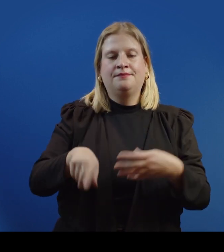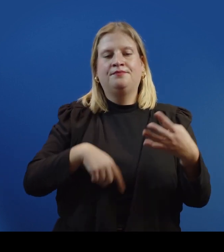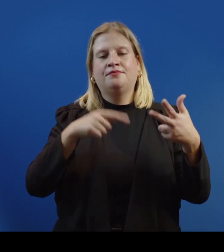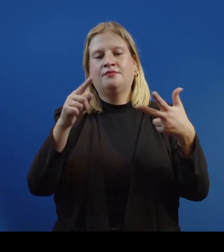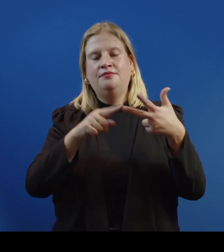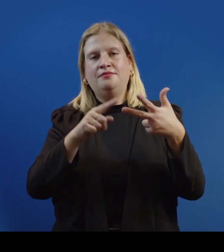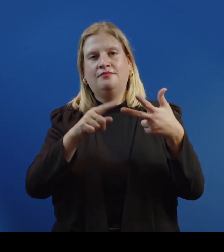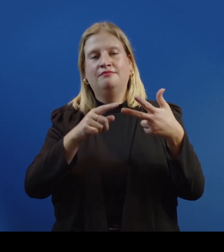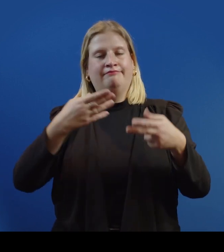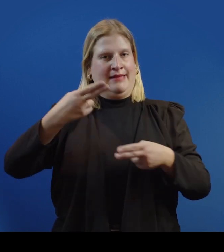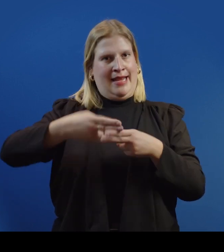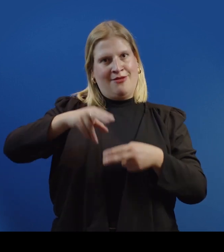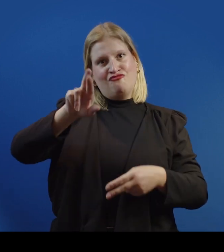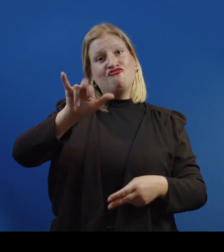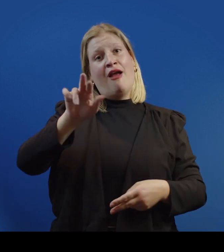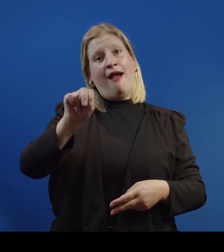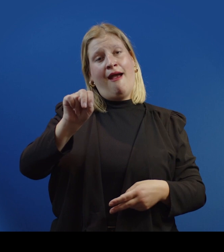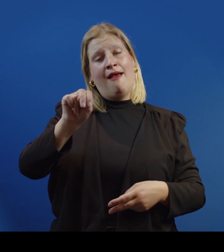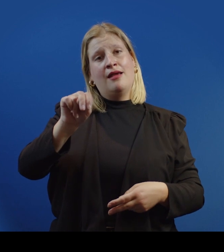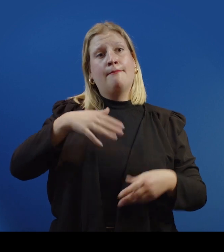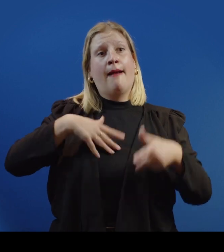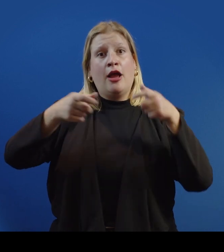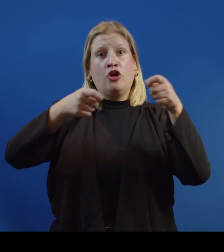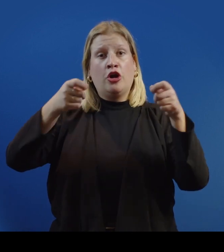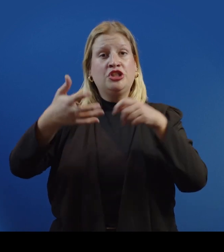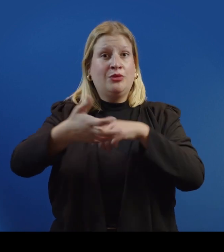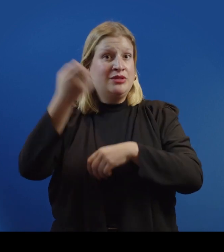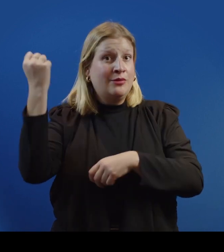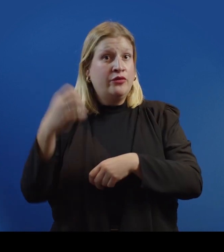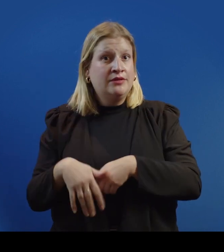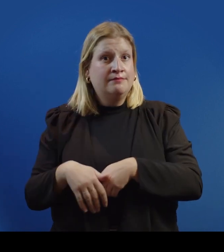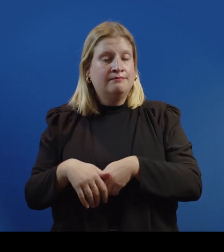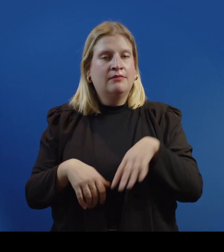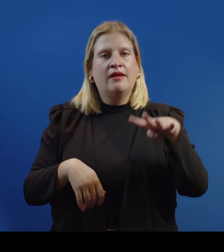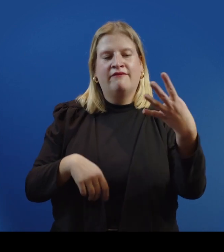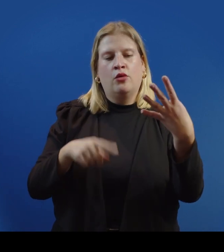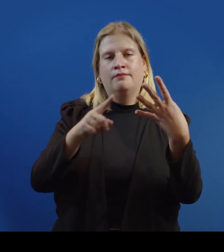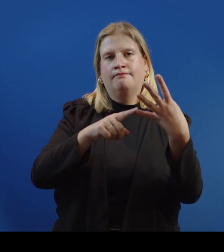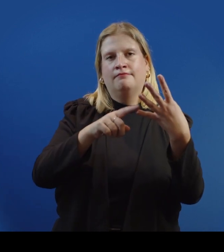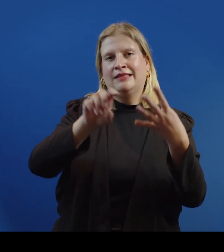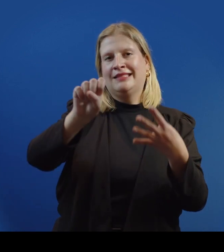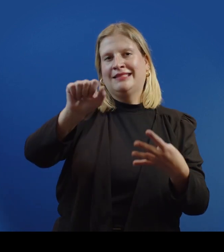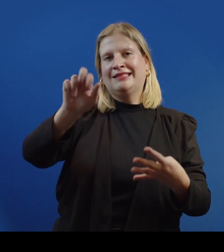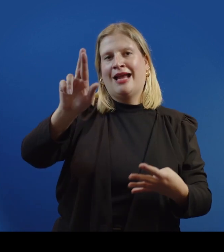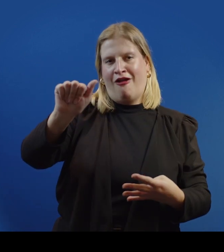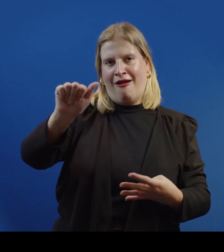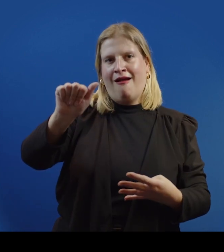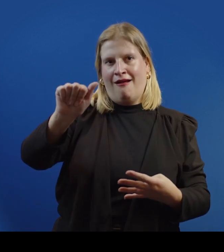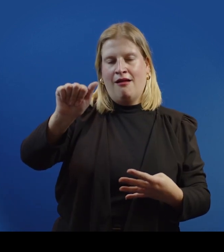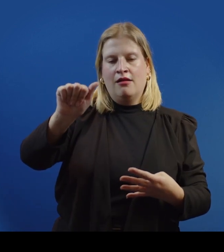Hi, my name is Ryan, and my guardianship was removed. Hi, my name is Sara.